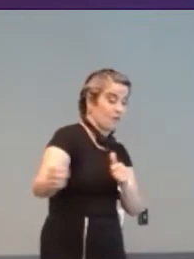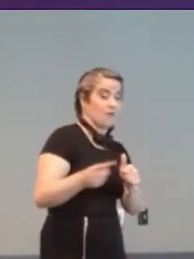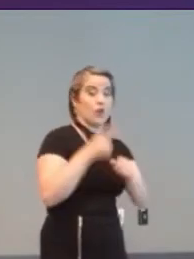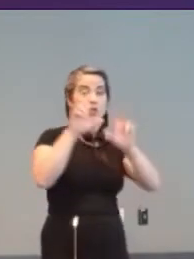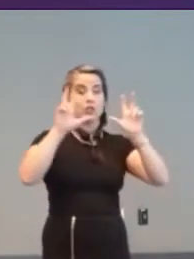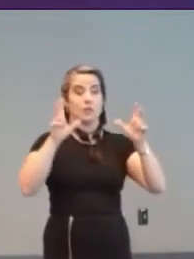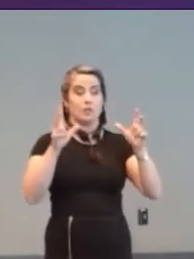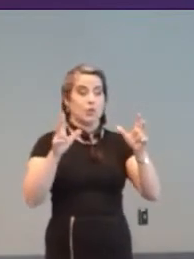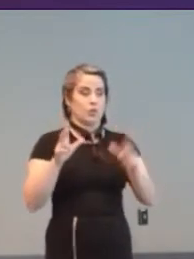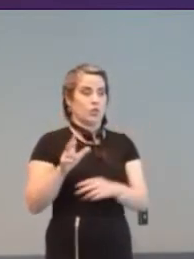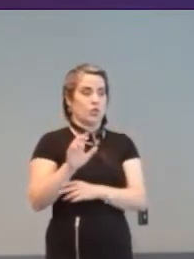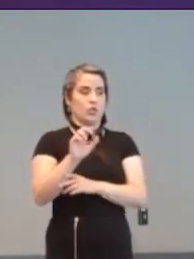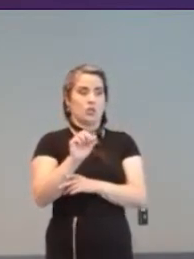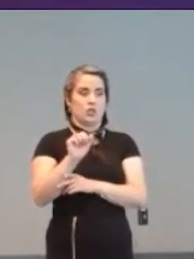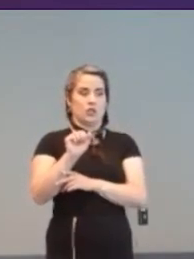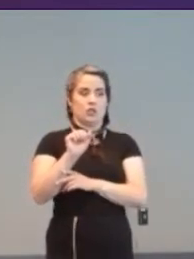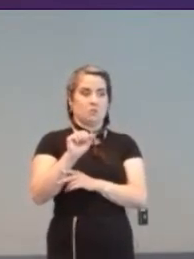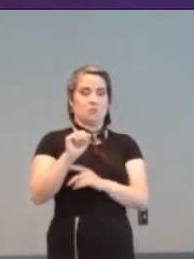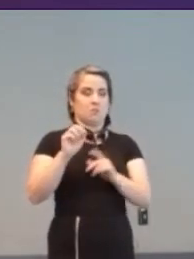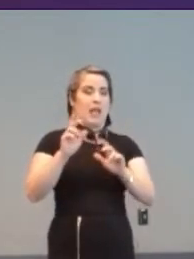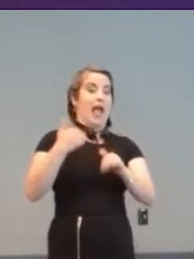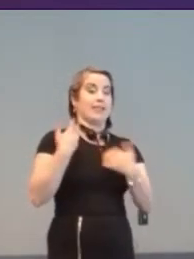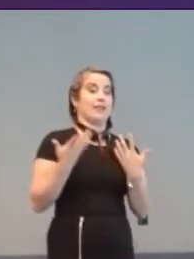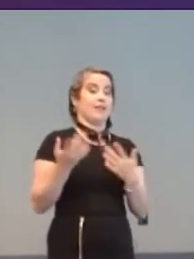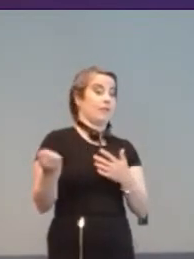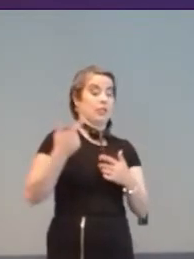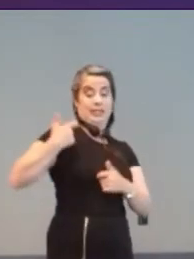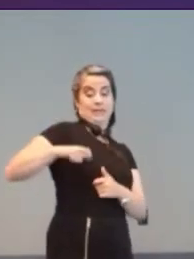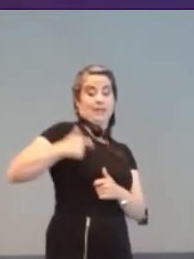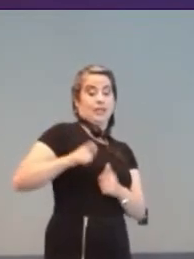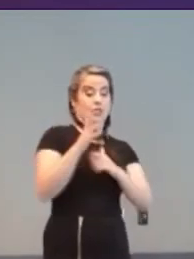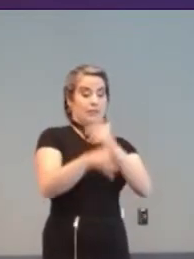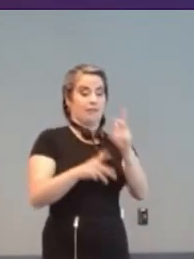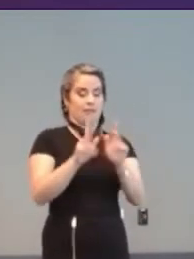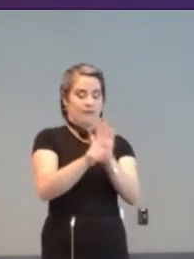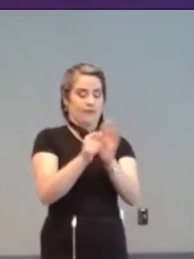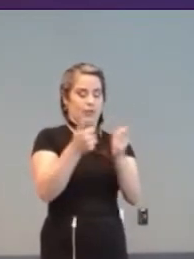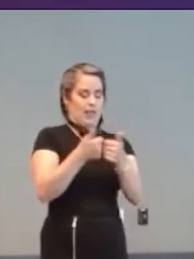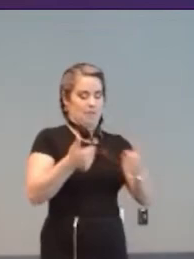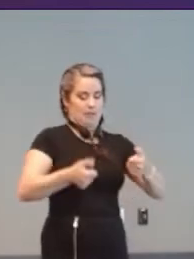also had the world’s first conventional video game: Christopher Strachey’s Draughts. The game